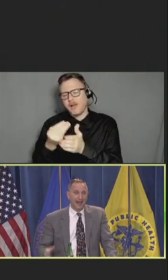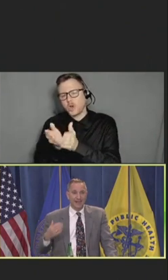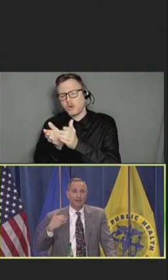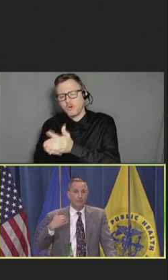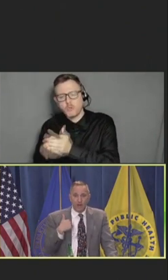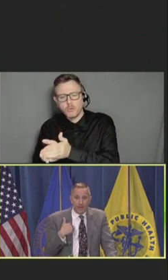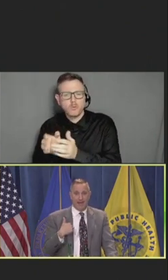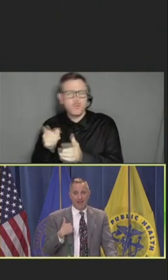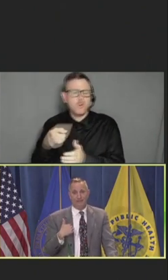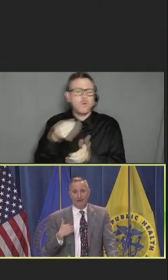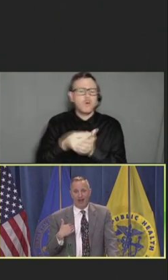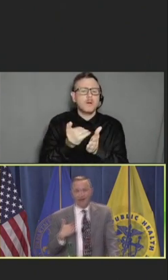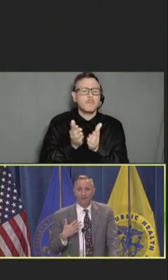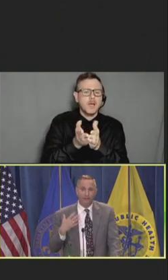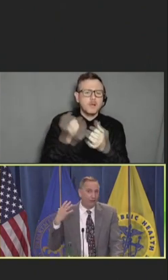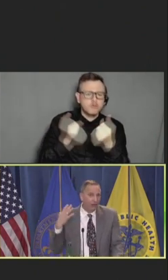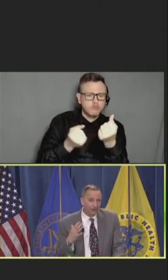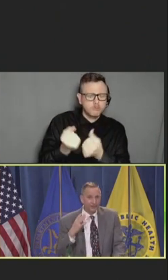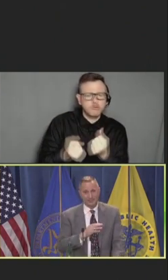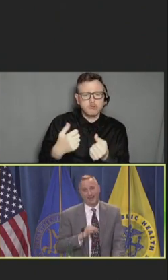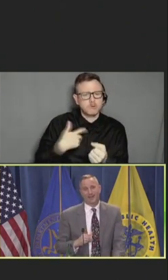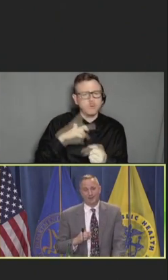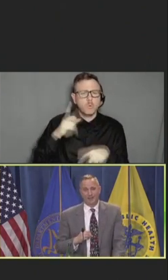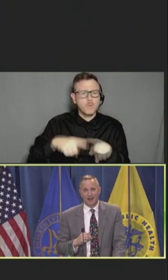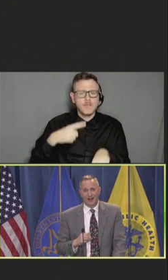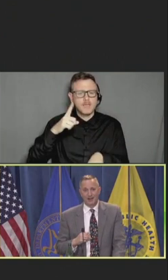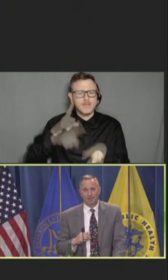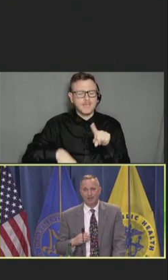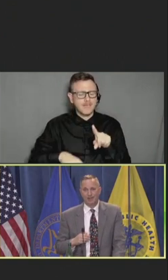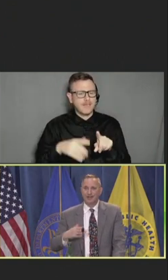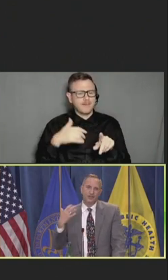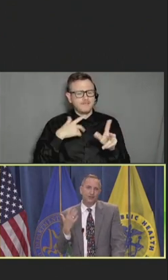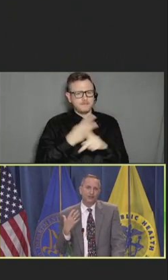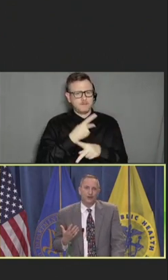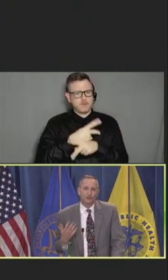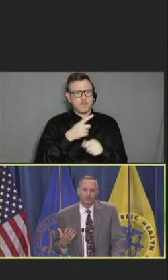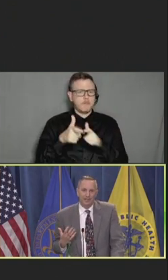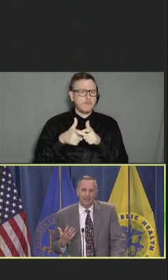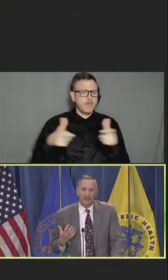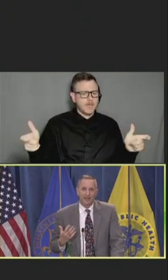And yet we can't figure out the largest sector in the economy to use social media to get